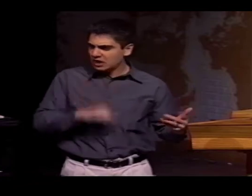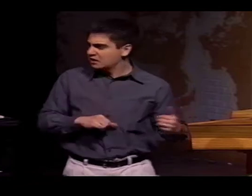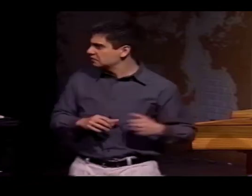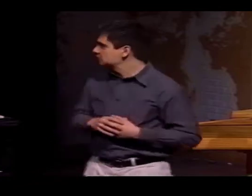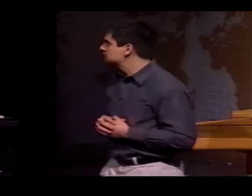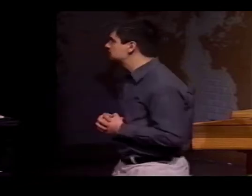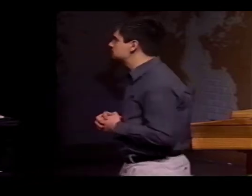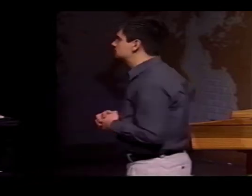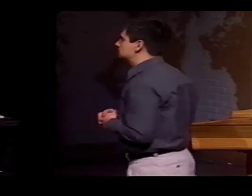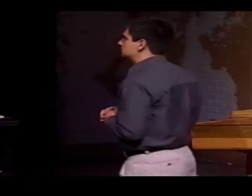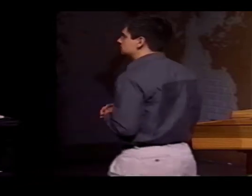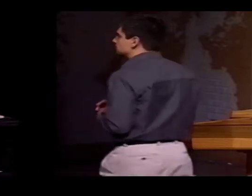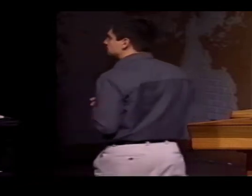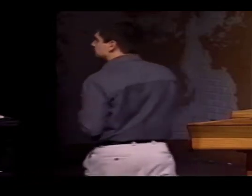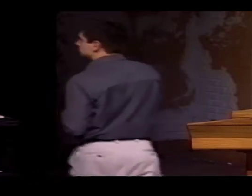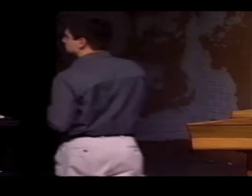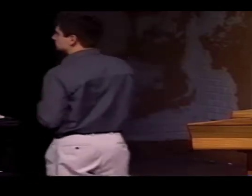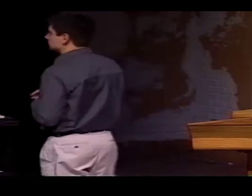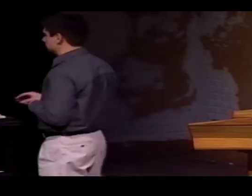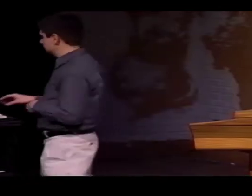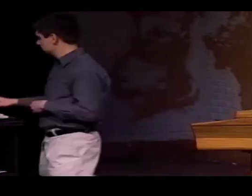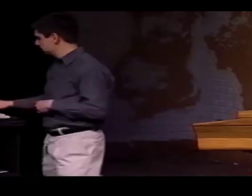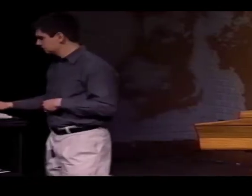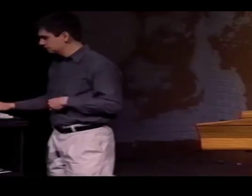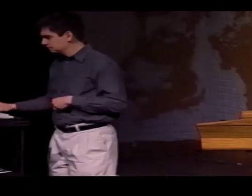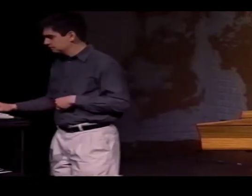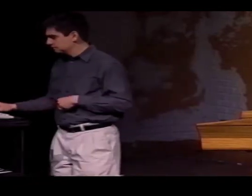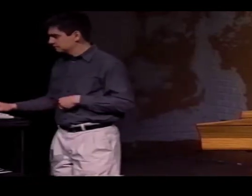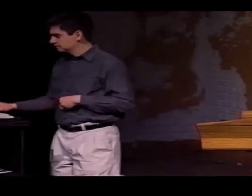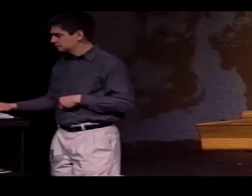ARE THEY DIFFERENT BETWEEN THE VERBAL AND THE MANUAL LANGUAGE?